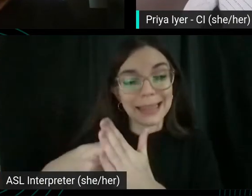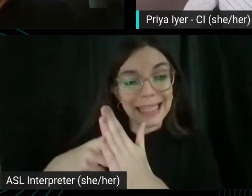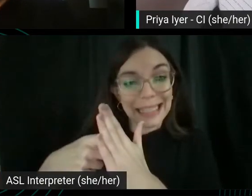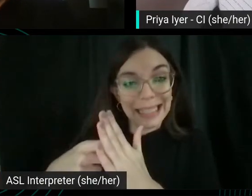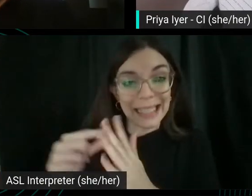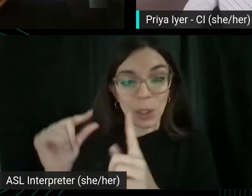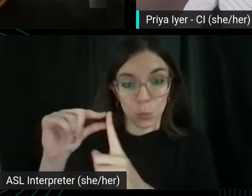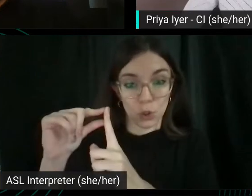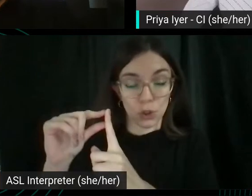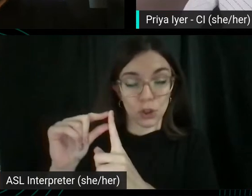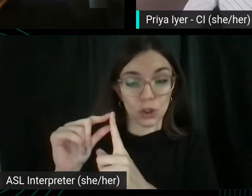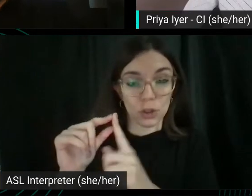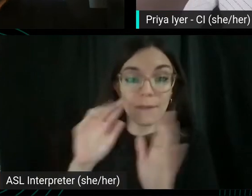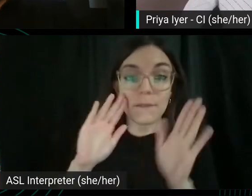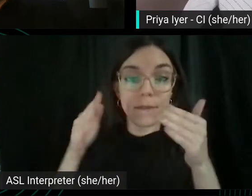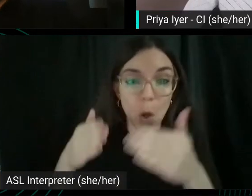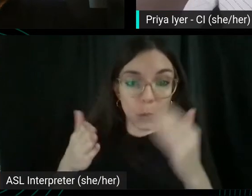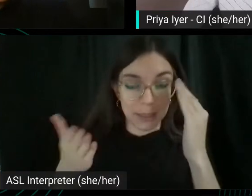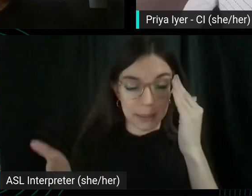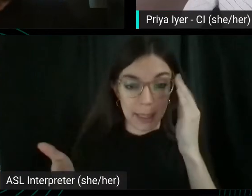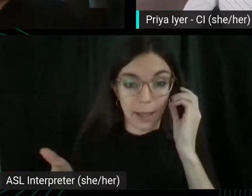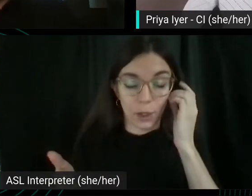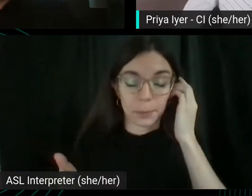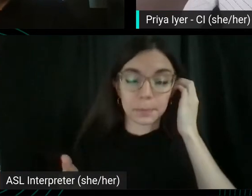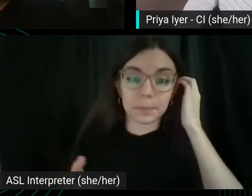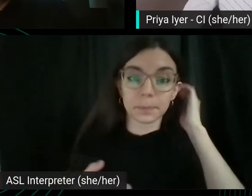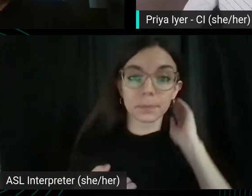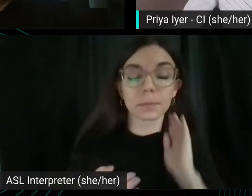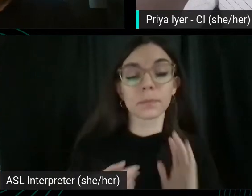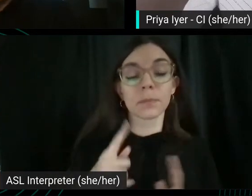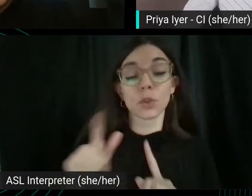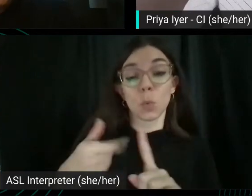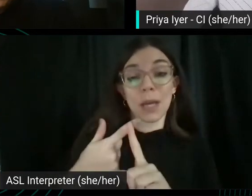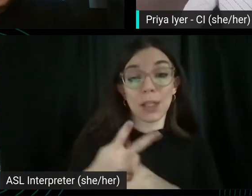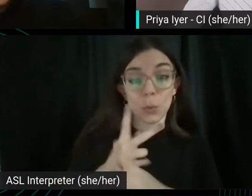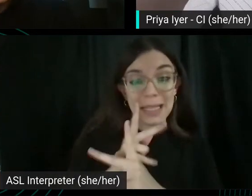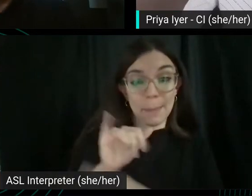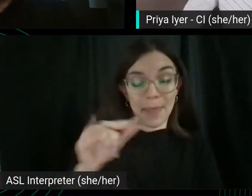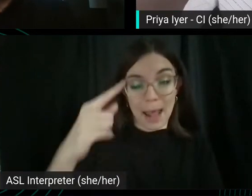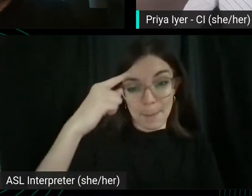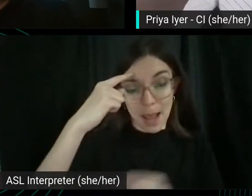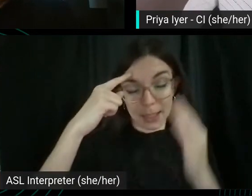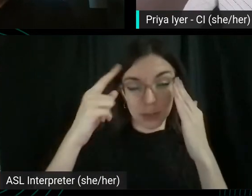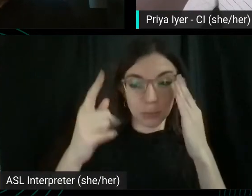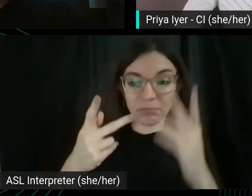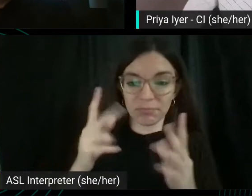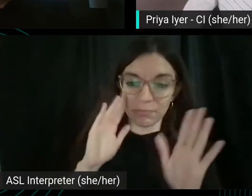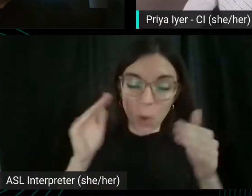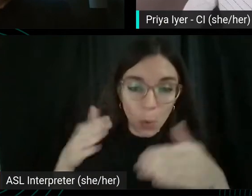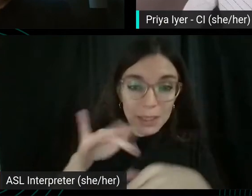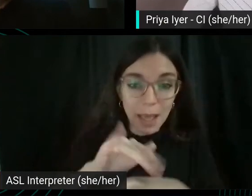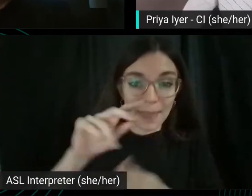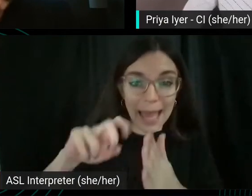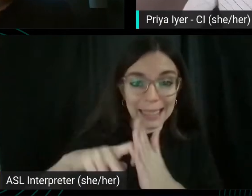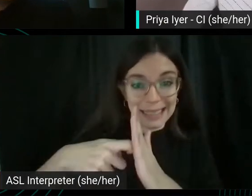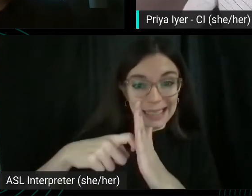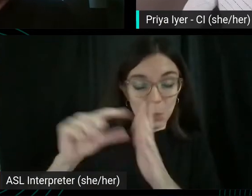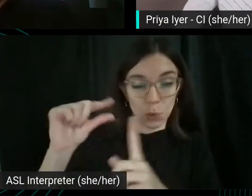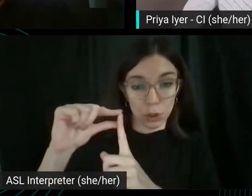We're one. We keep that in mind. Create the video on that, Focus keyword. And then in the description, just right.